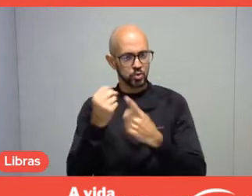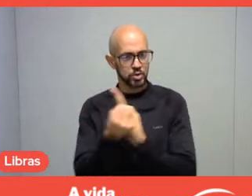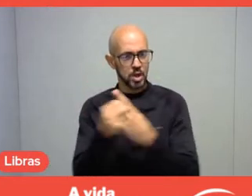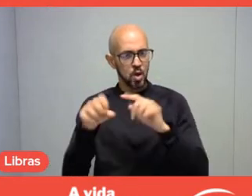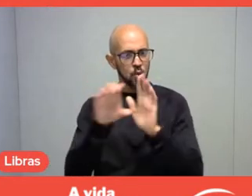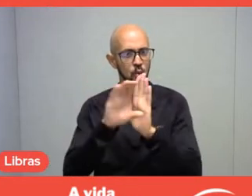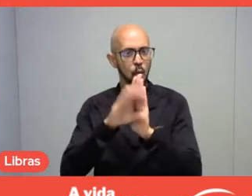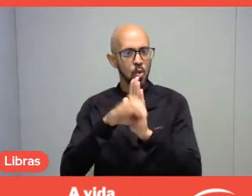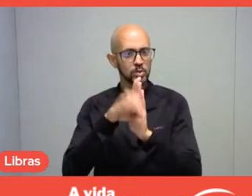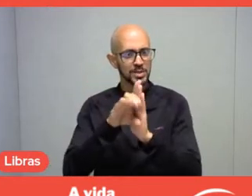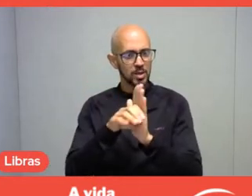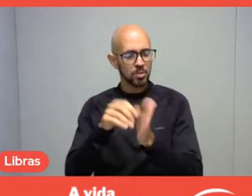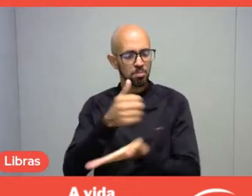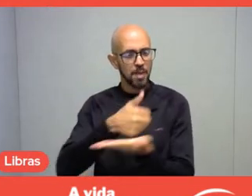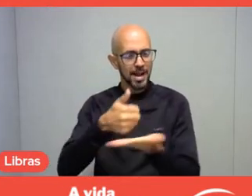is education for tourism,